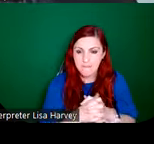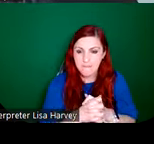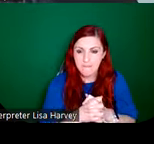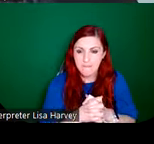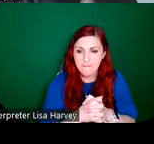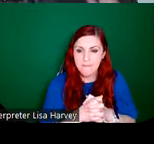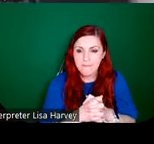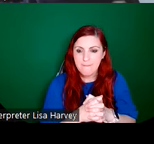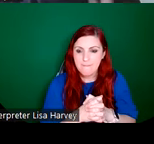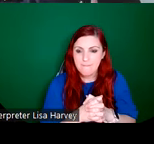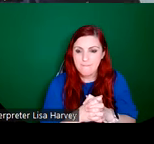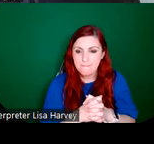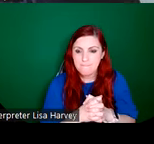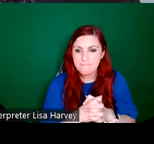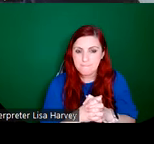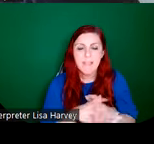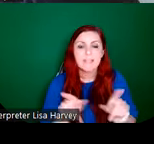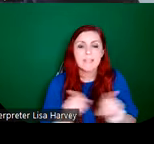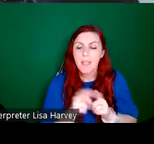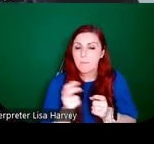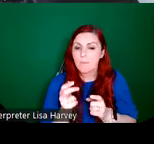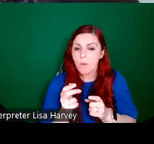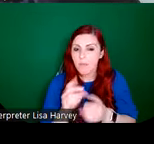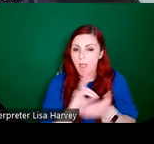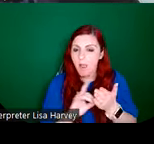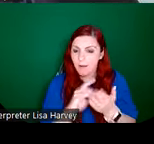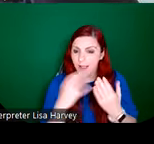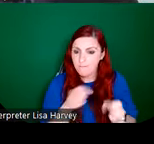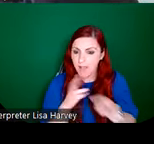workbooks, which record every order made, or at least most of the orders made,